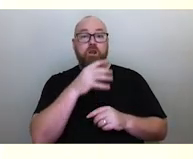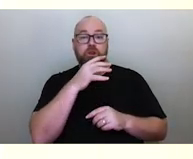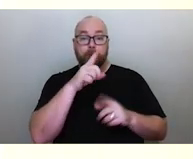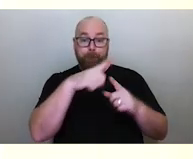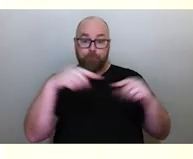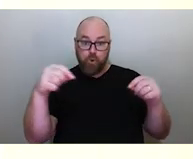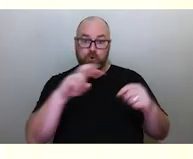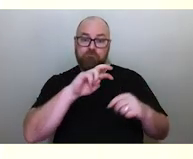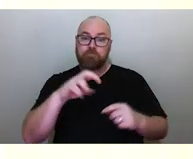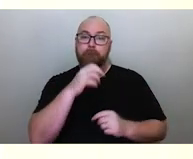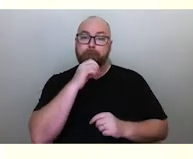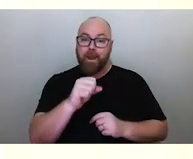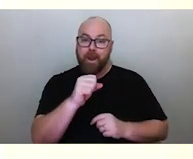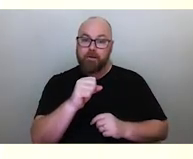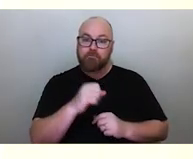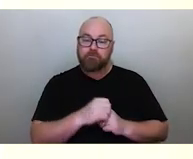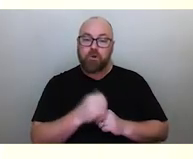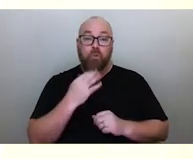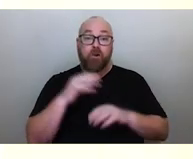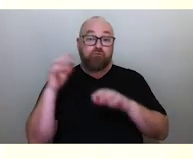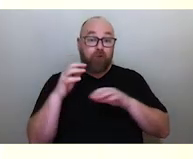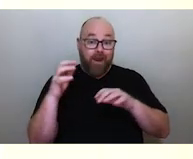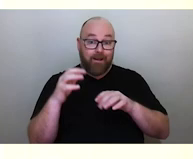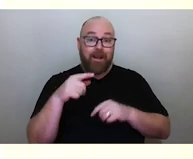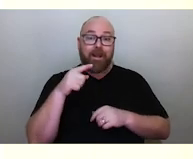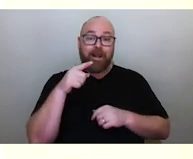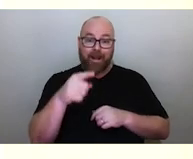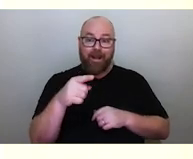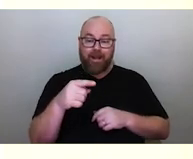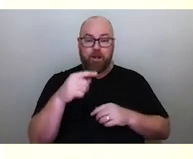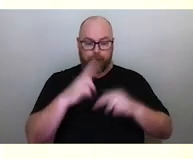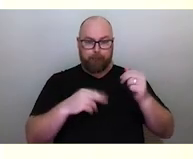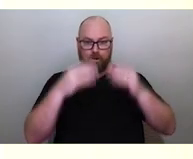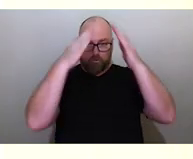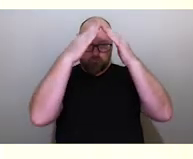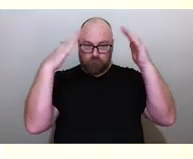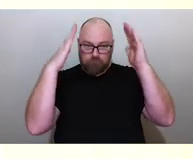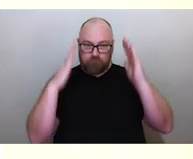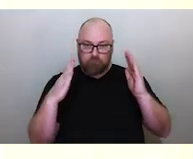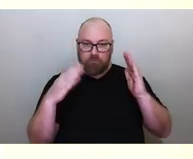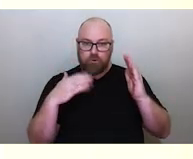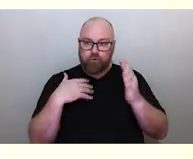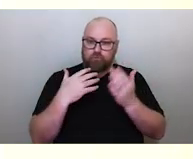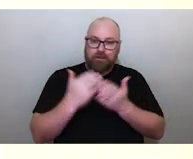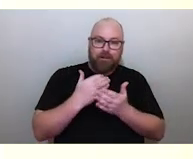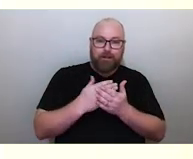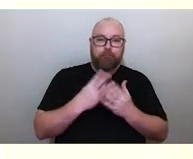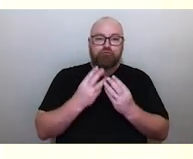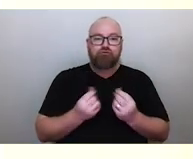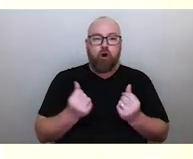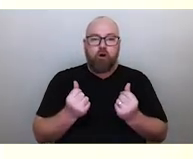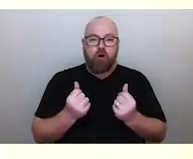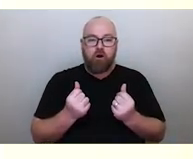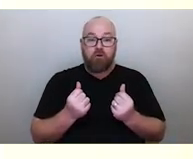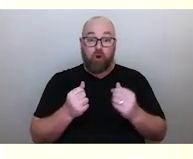and when it's about to rain, he builds a hut around himself to keep himself dry. So if you look at a ring around the moon,